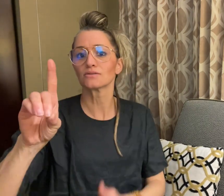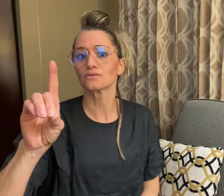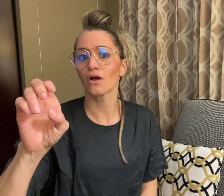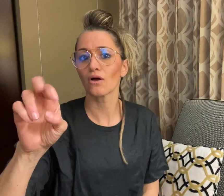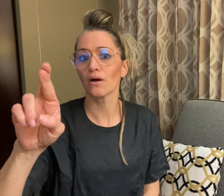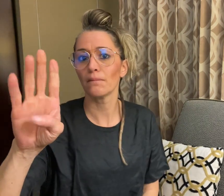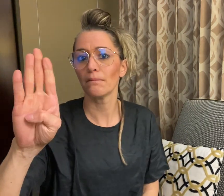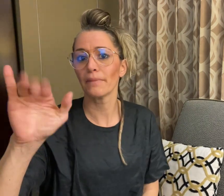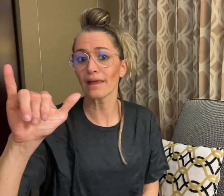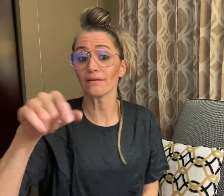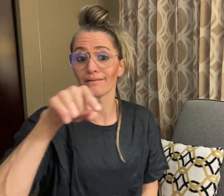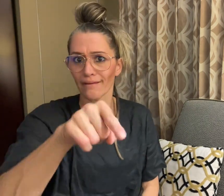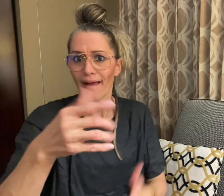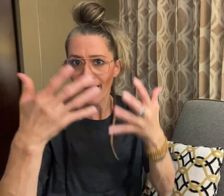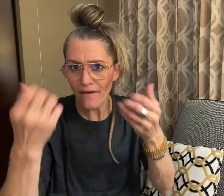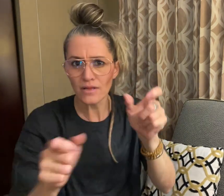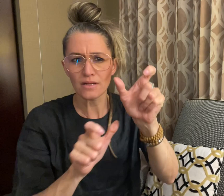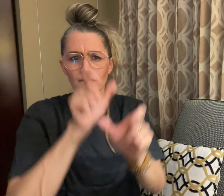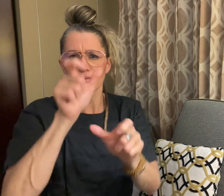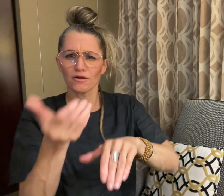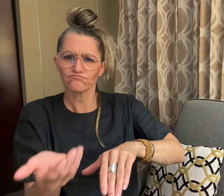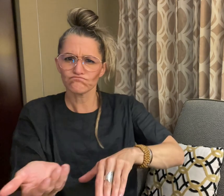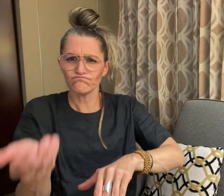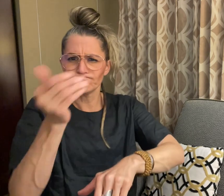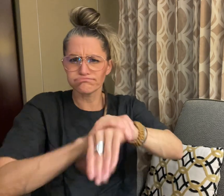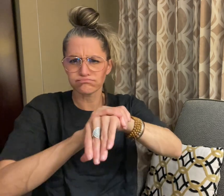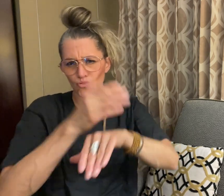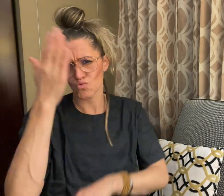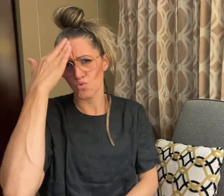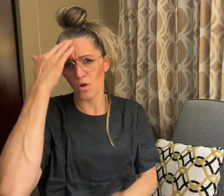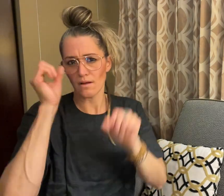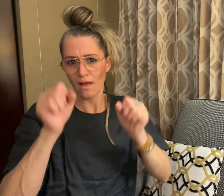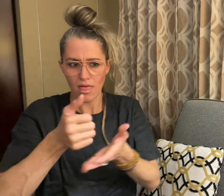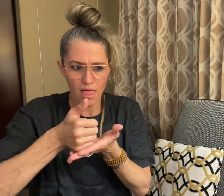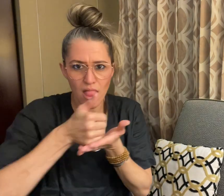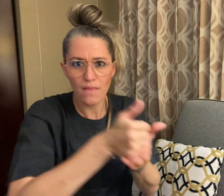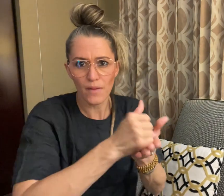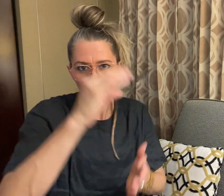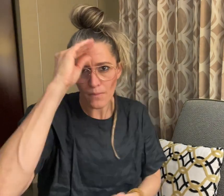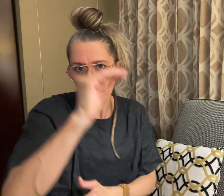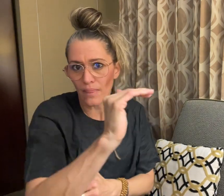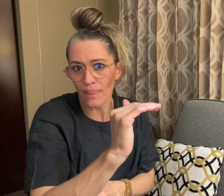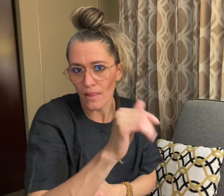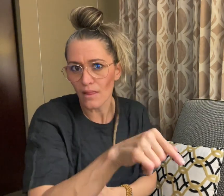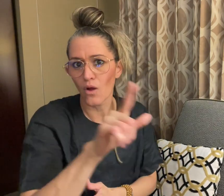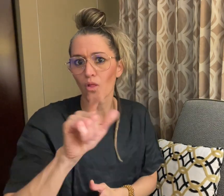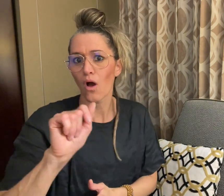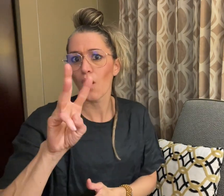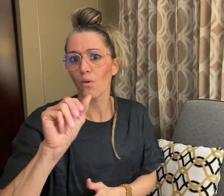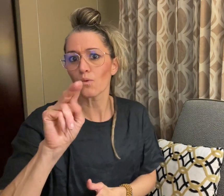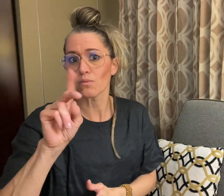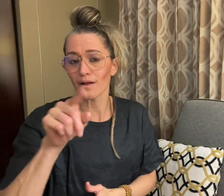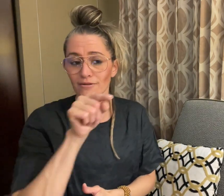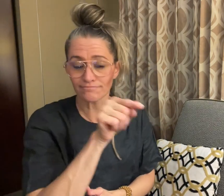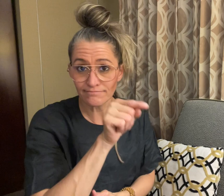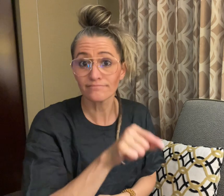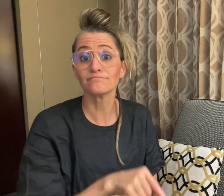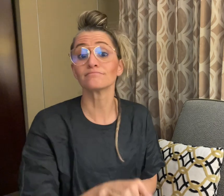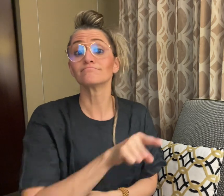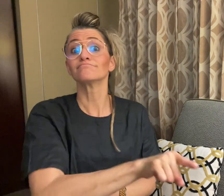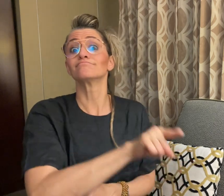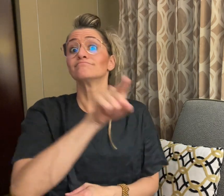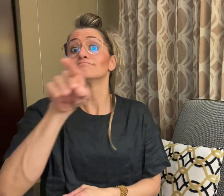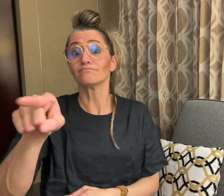as there are specialists there to help Lawand. At the Royal School